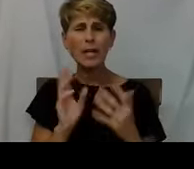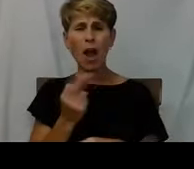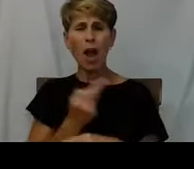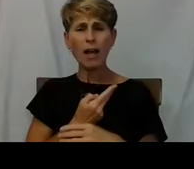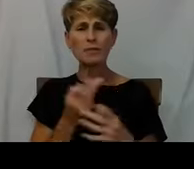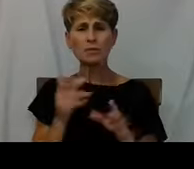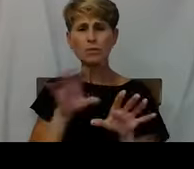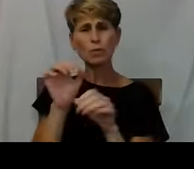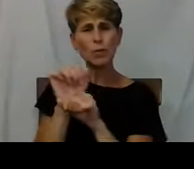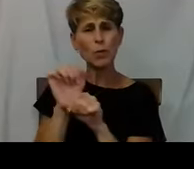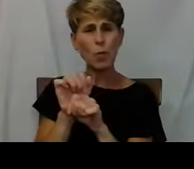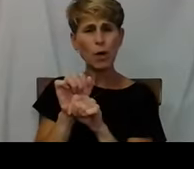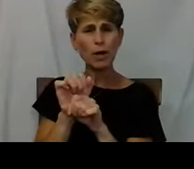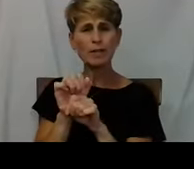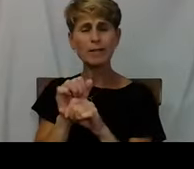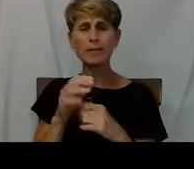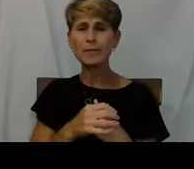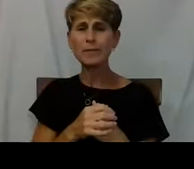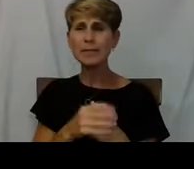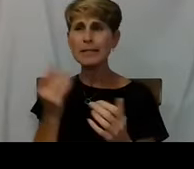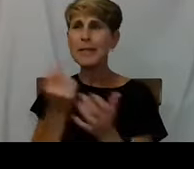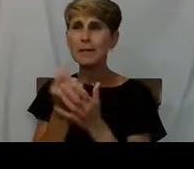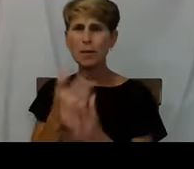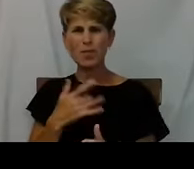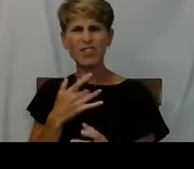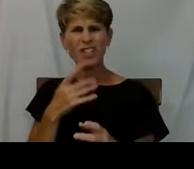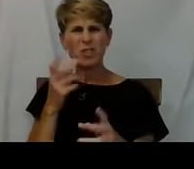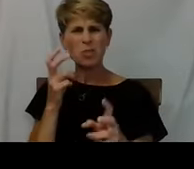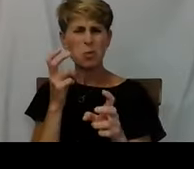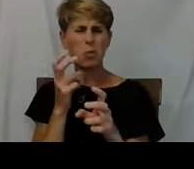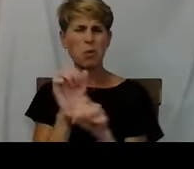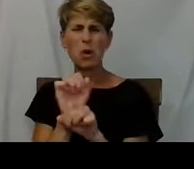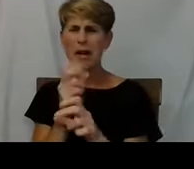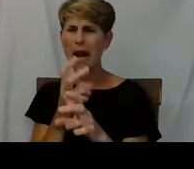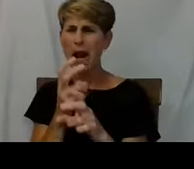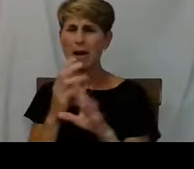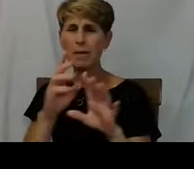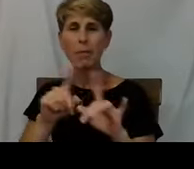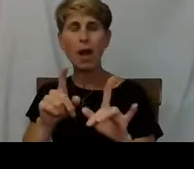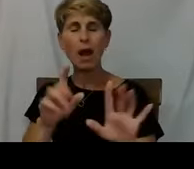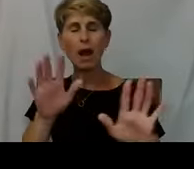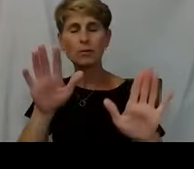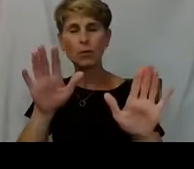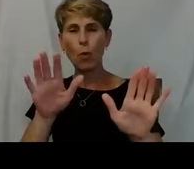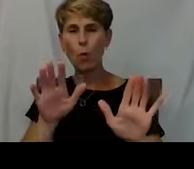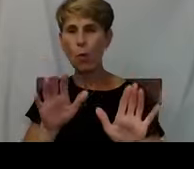the work is hard but it's so great. Like getting out and talking with people